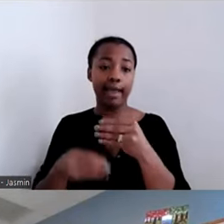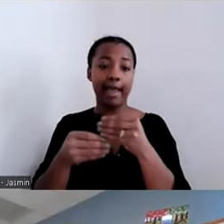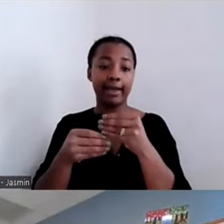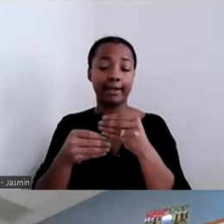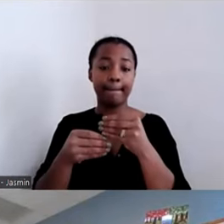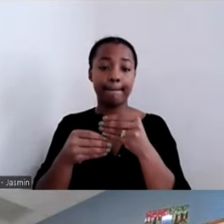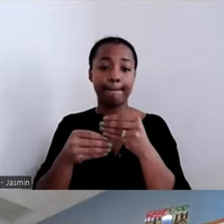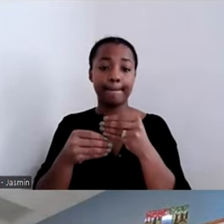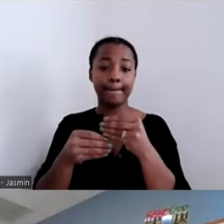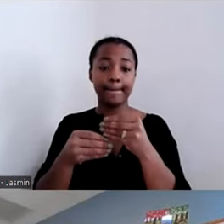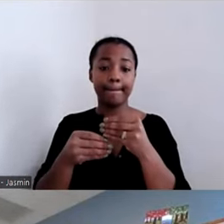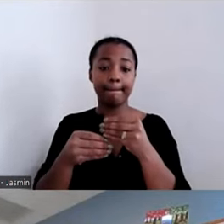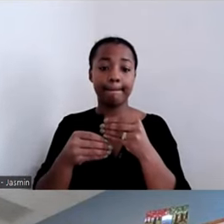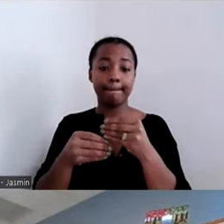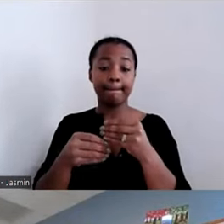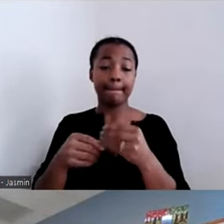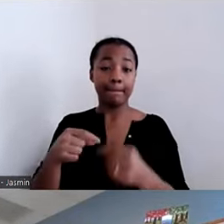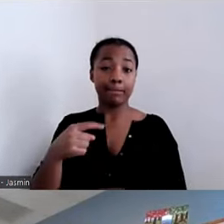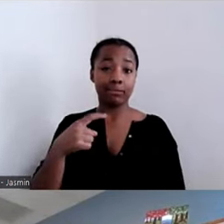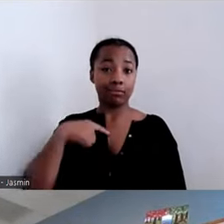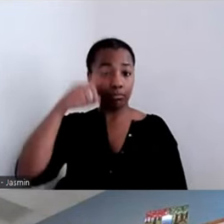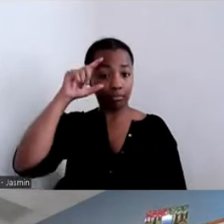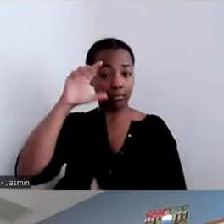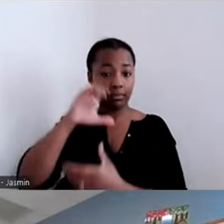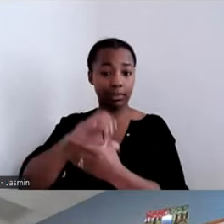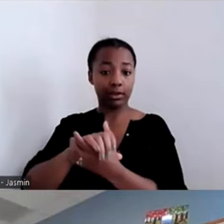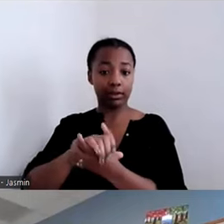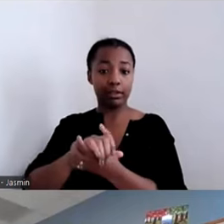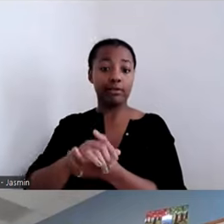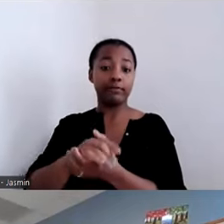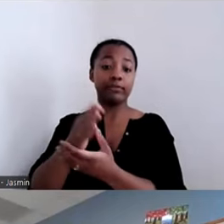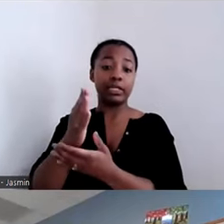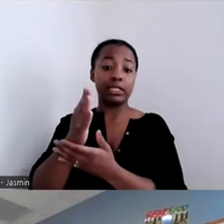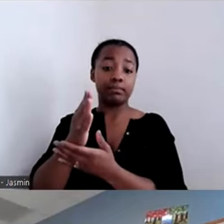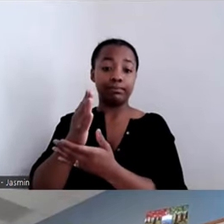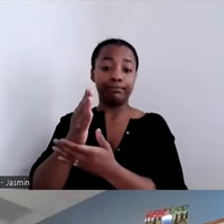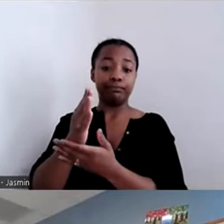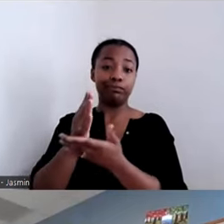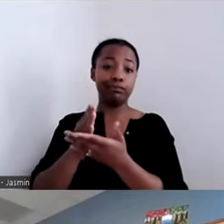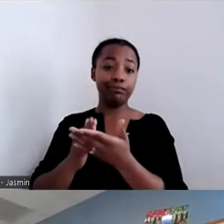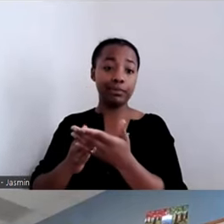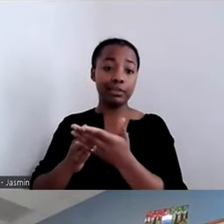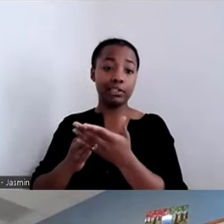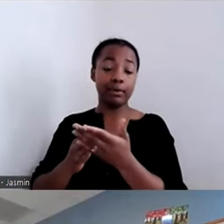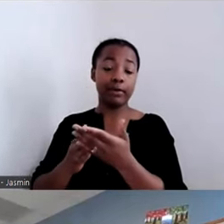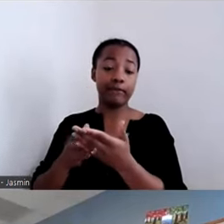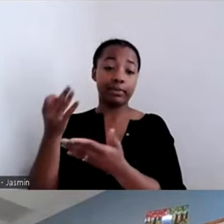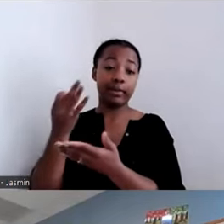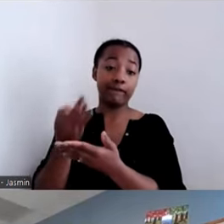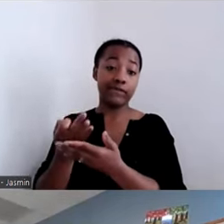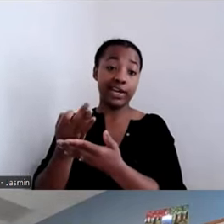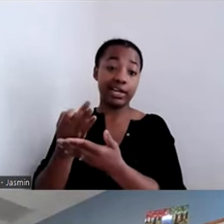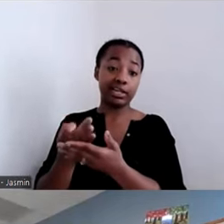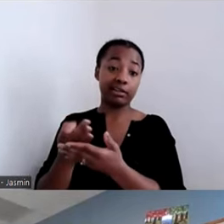I believe that some of the initial funding for the project did come through the